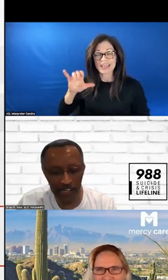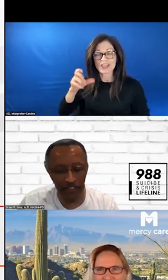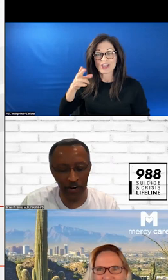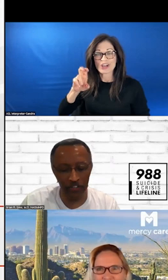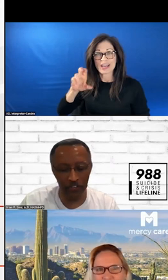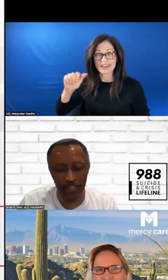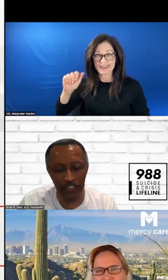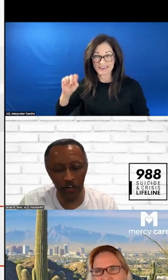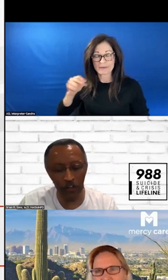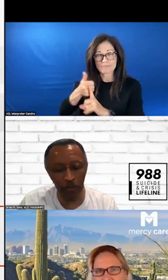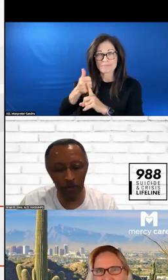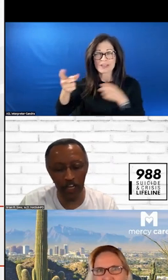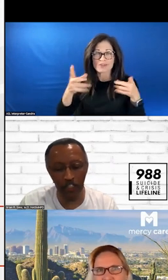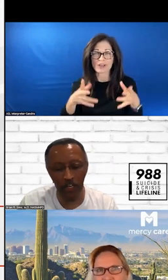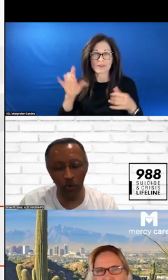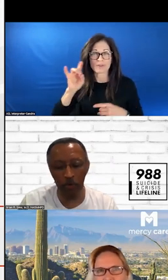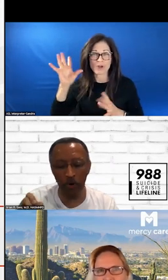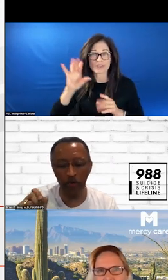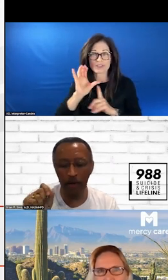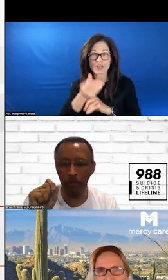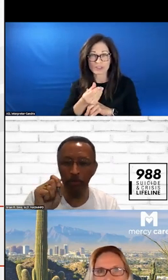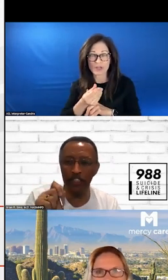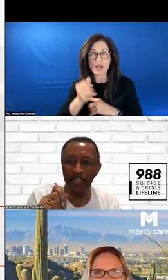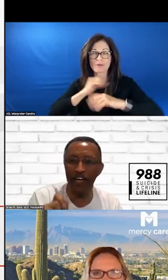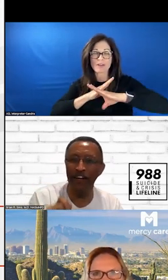DIRECTOR OF CRISIS CULTURE AND PREVENTION PROGRAMS WITH MERCY CARE.